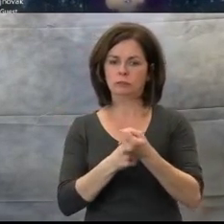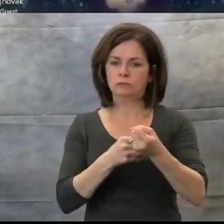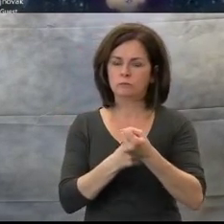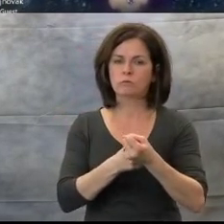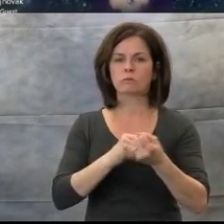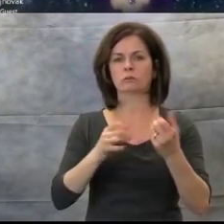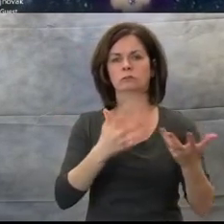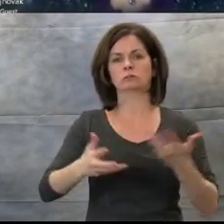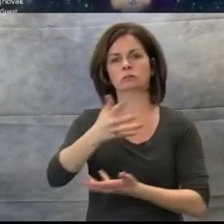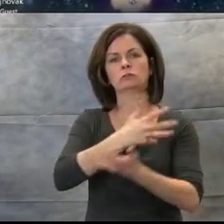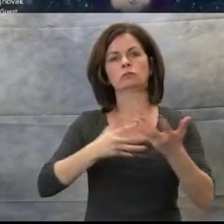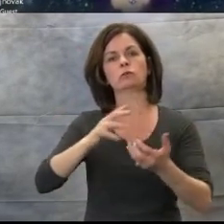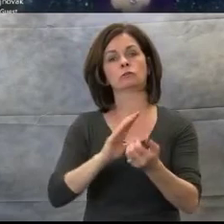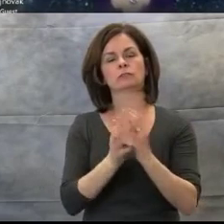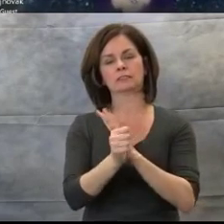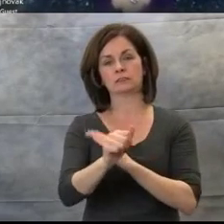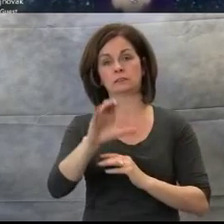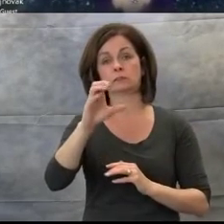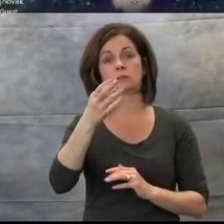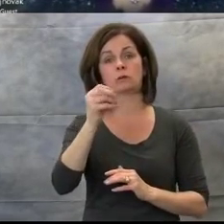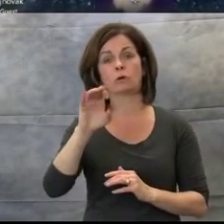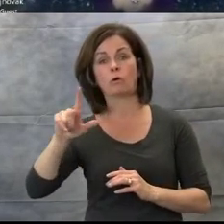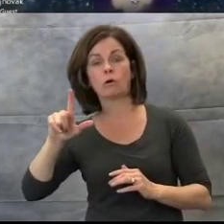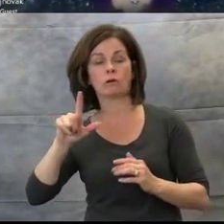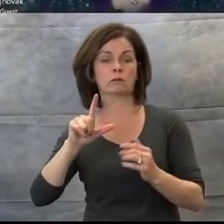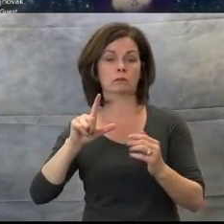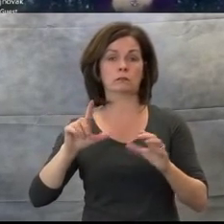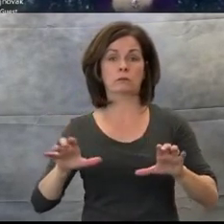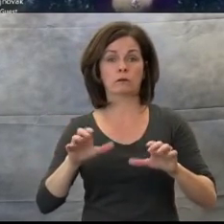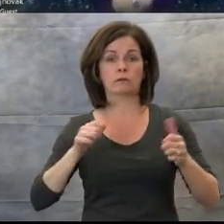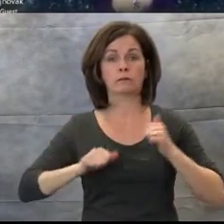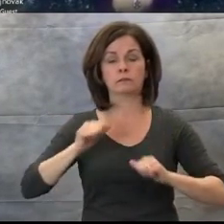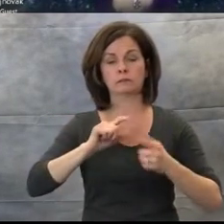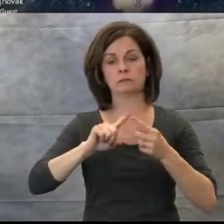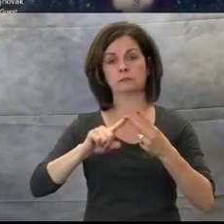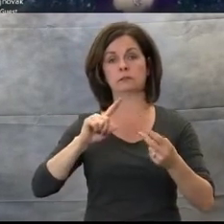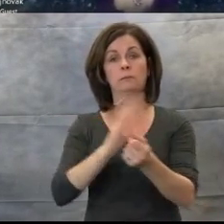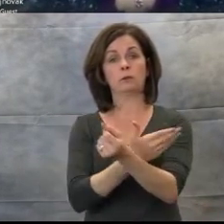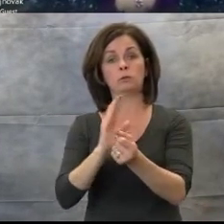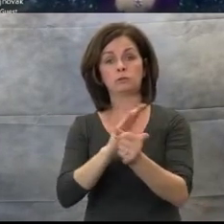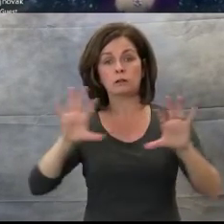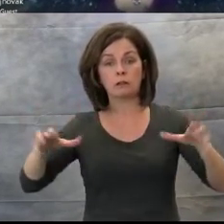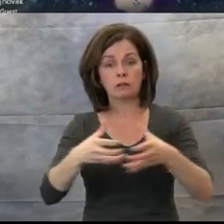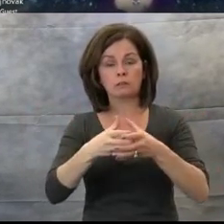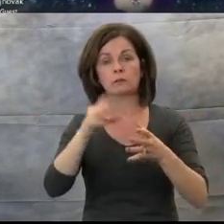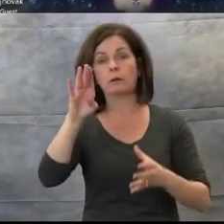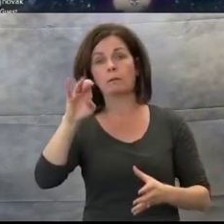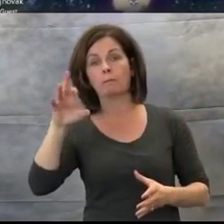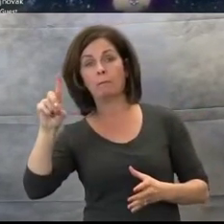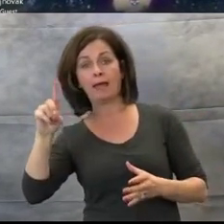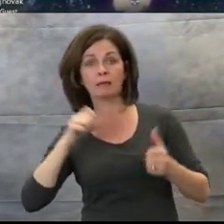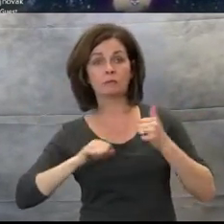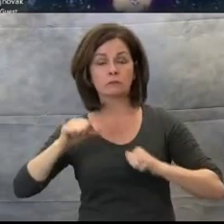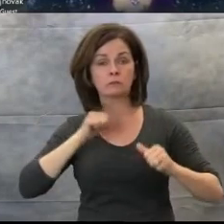musicals, band performances, students are required to pay attention to social components. Such as